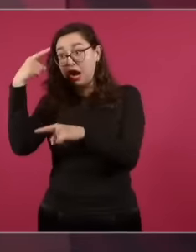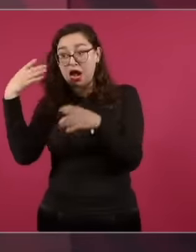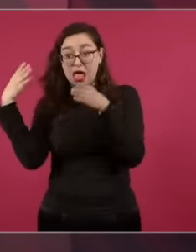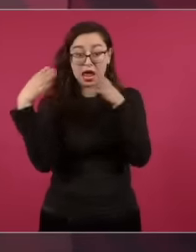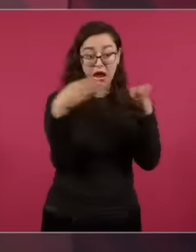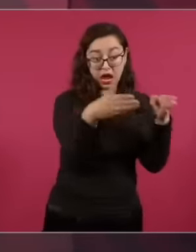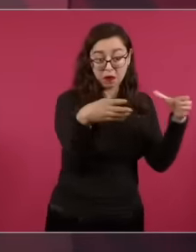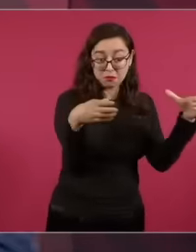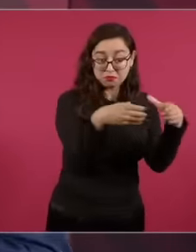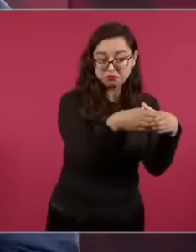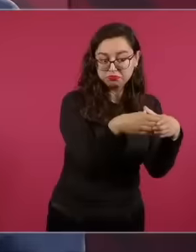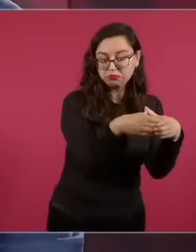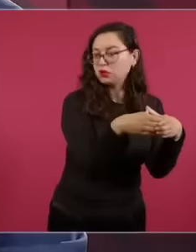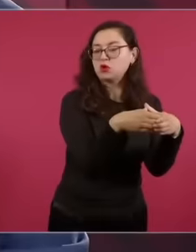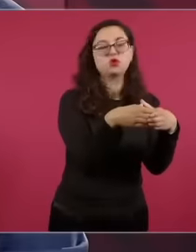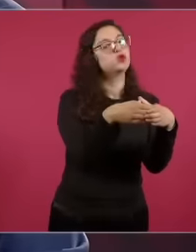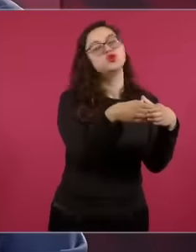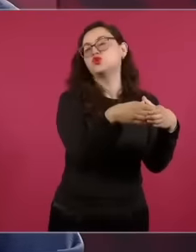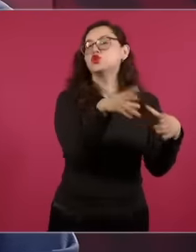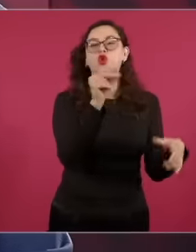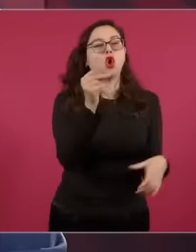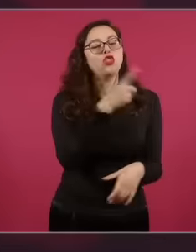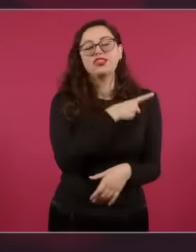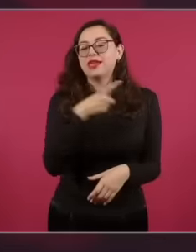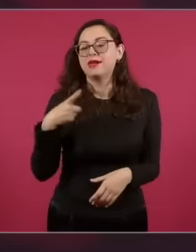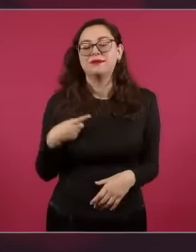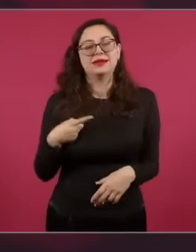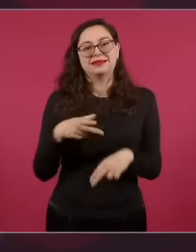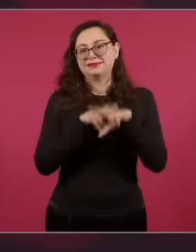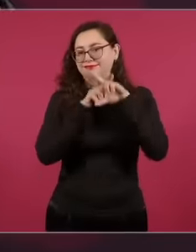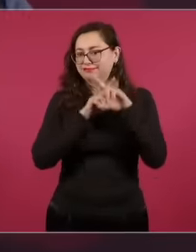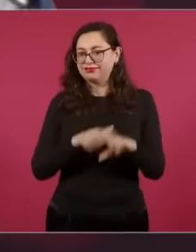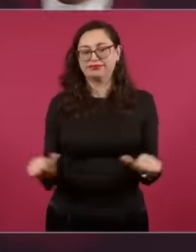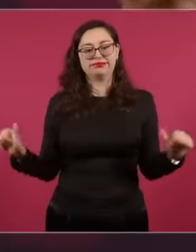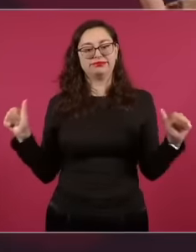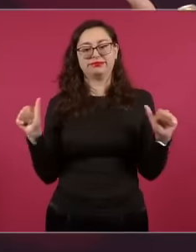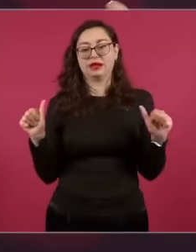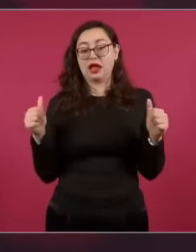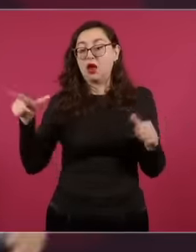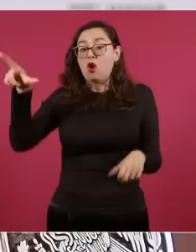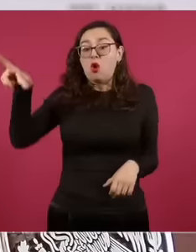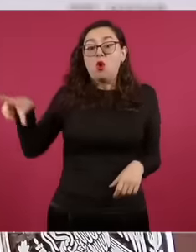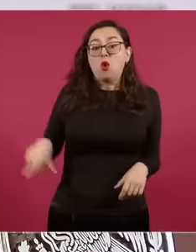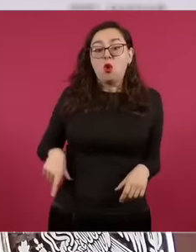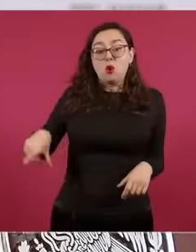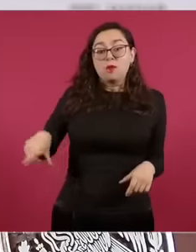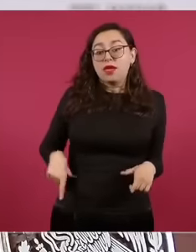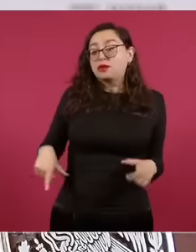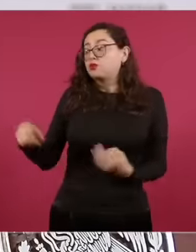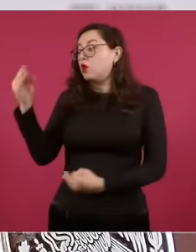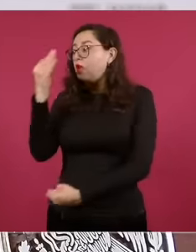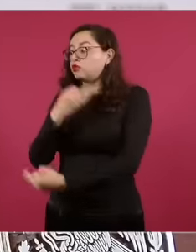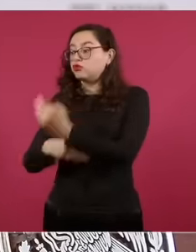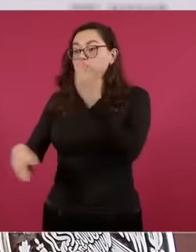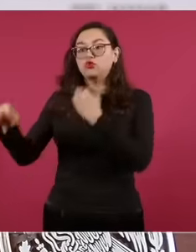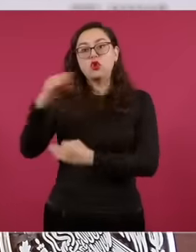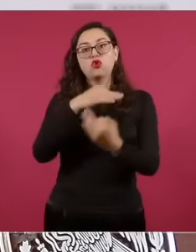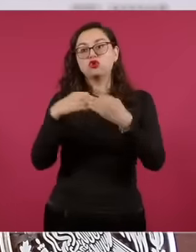faction. but that the government represents all the rich and